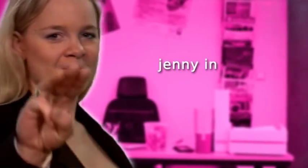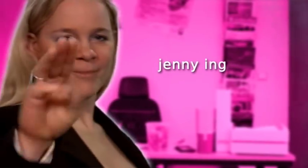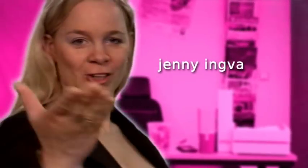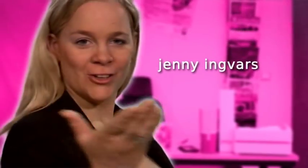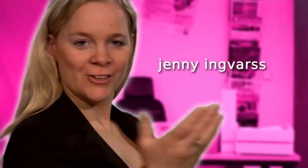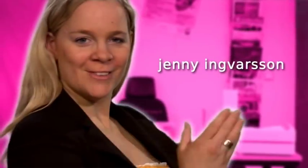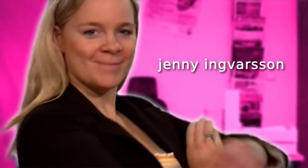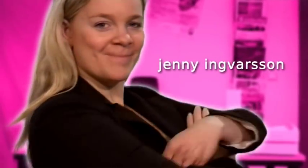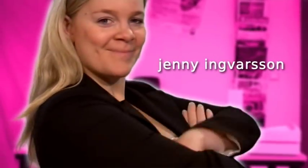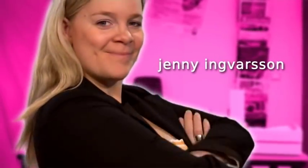My